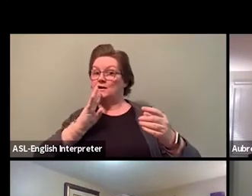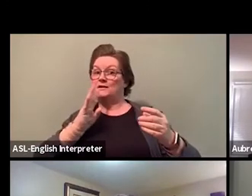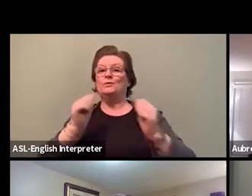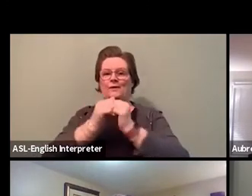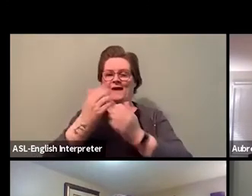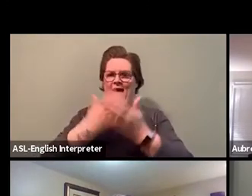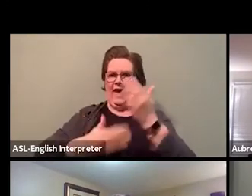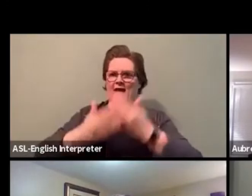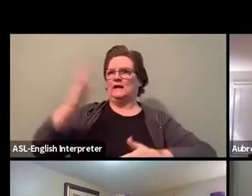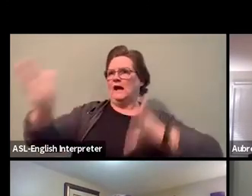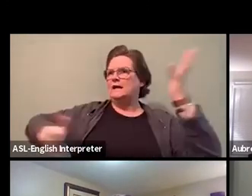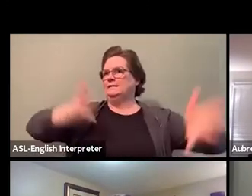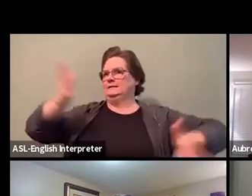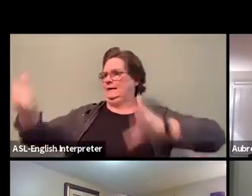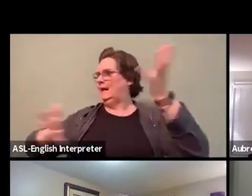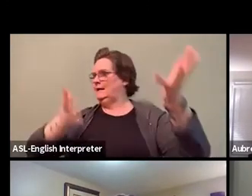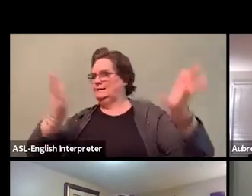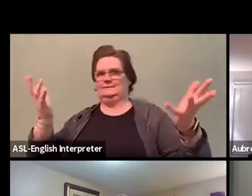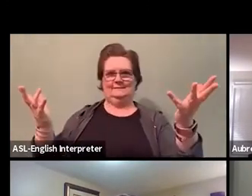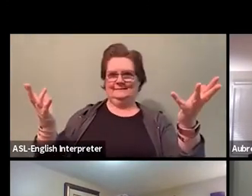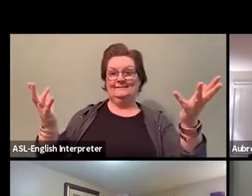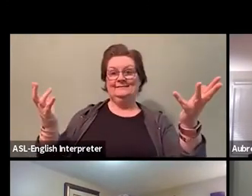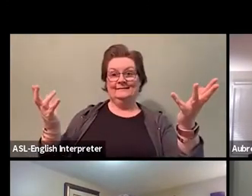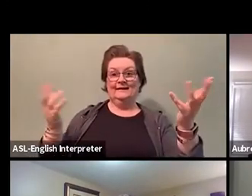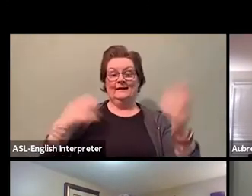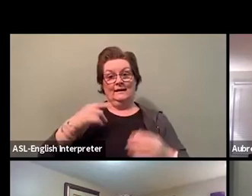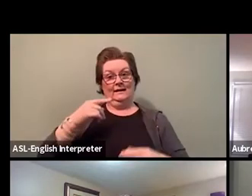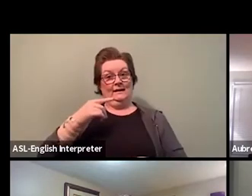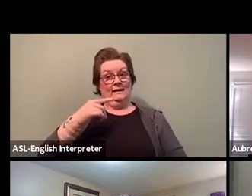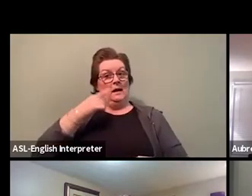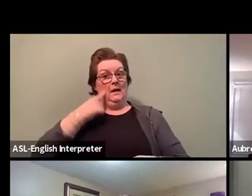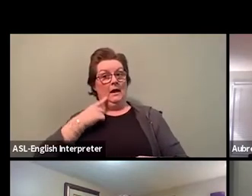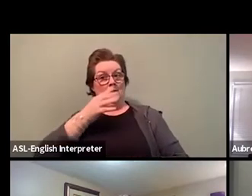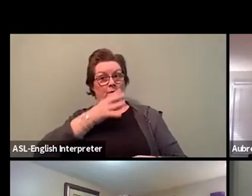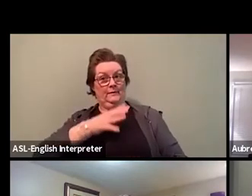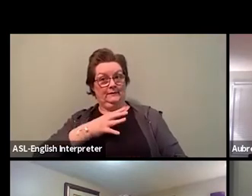And as a black woman, as a queer woman,